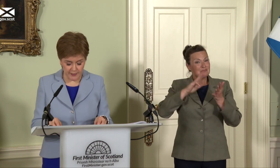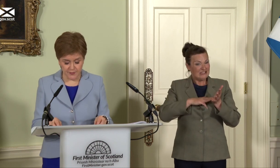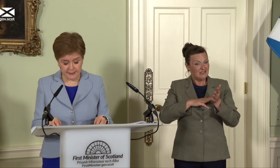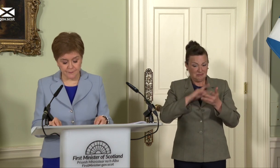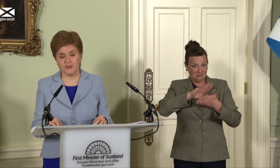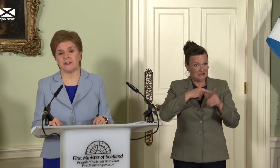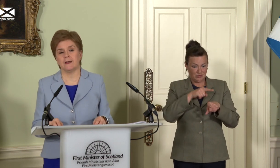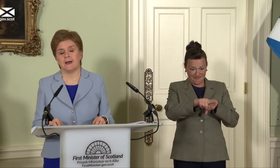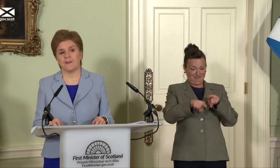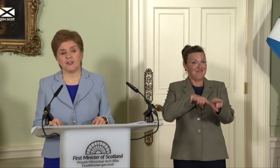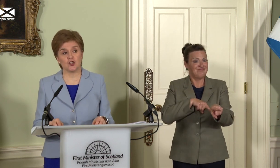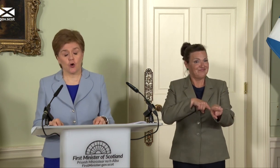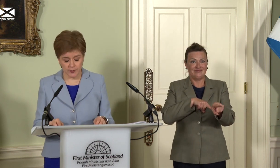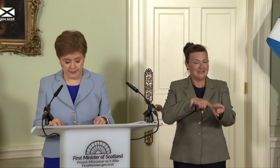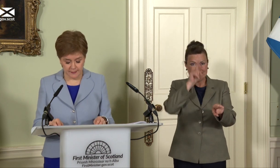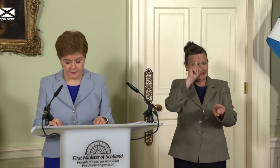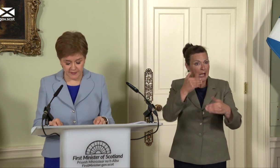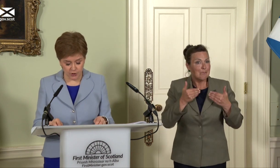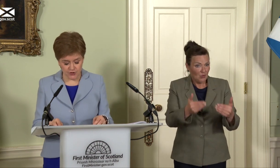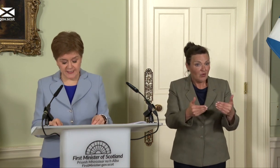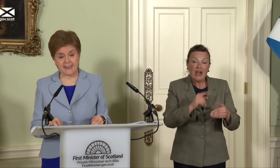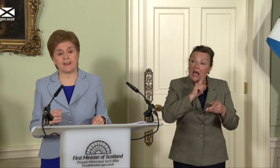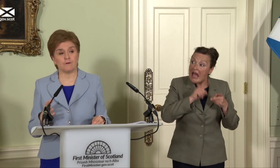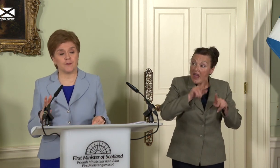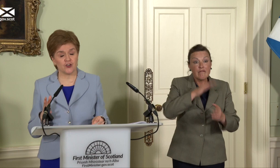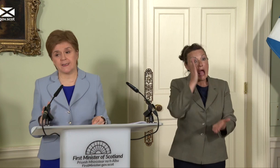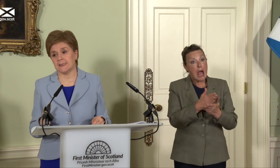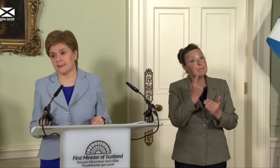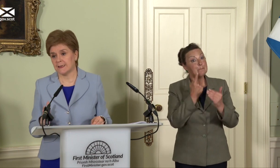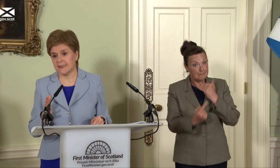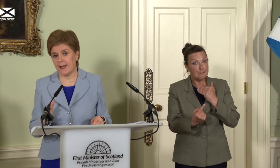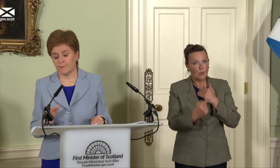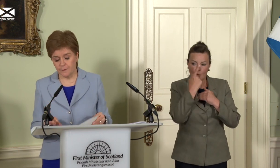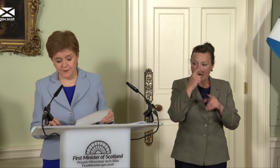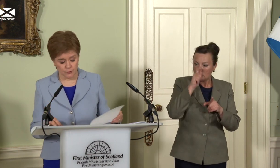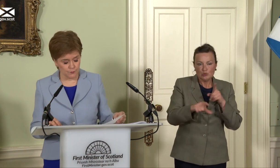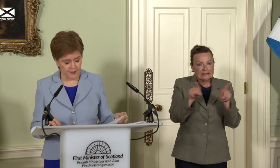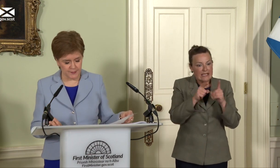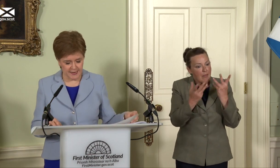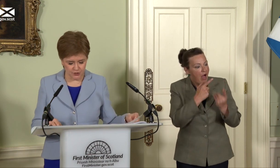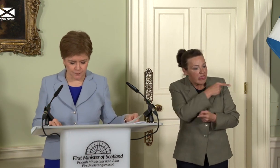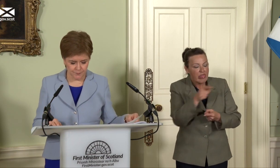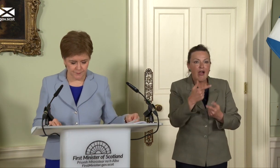the levers and the autonomy that these countries take for granted to help fulfil their potential.